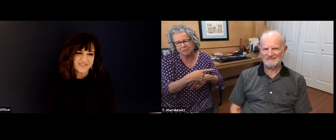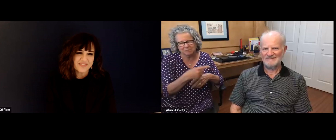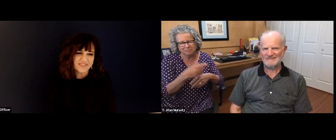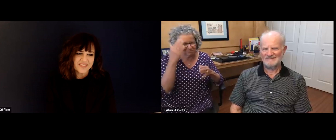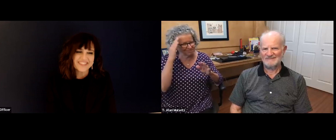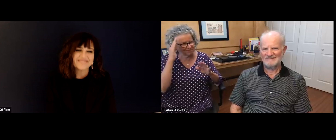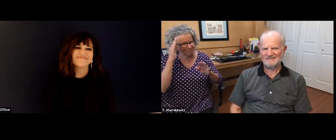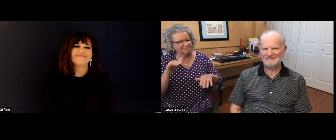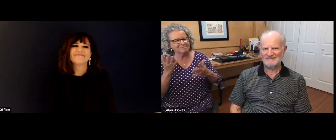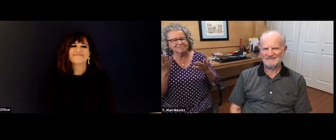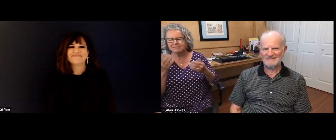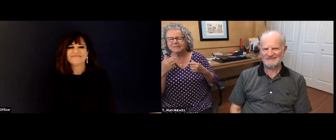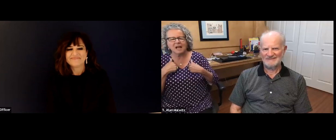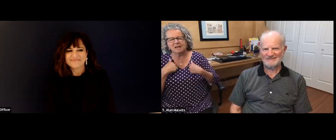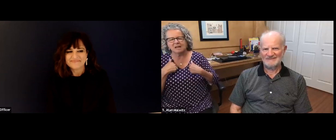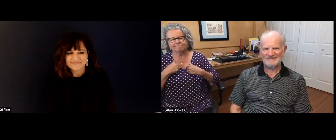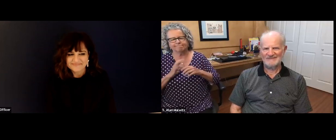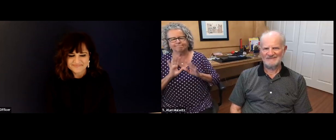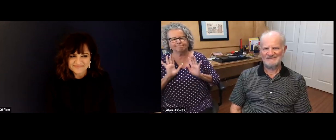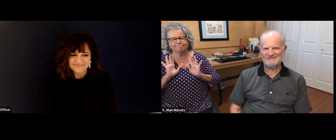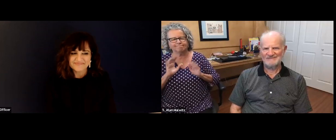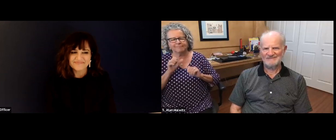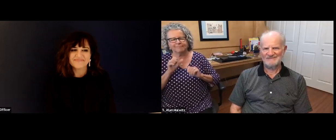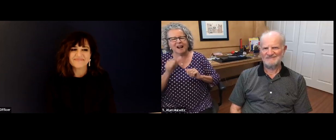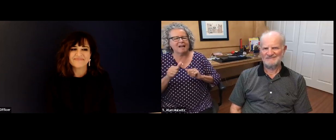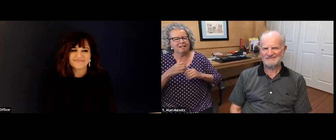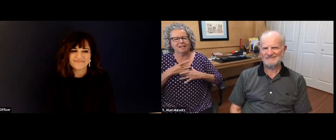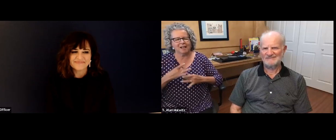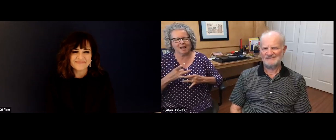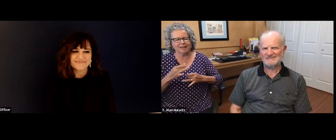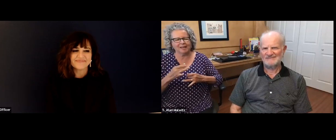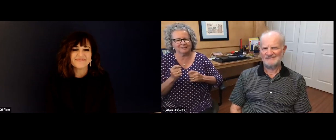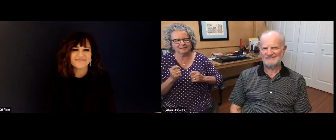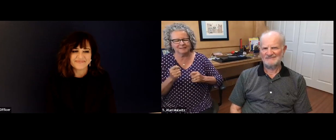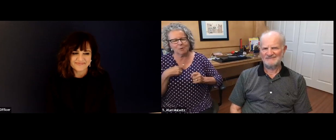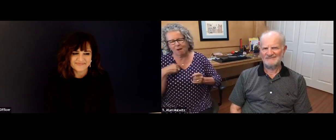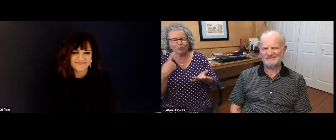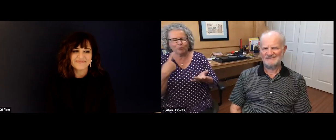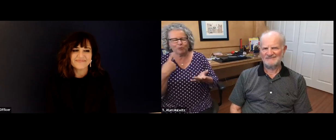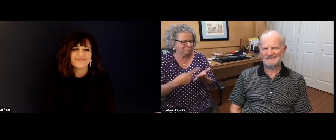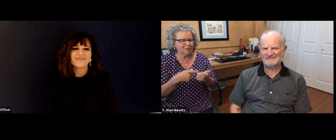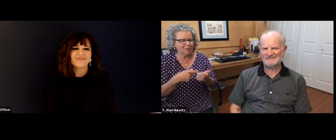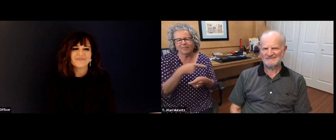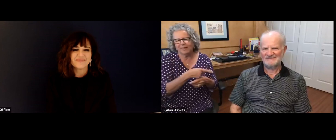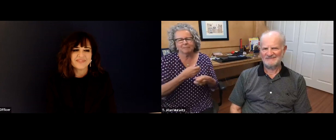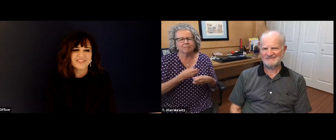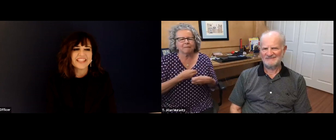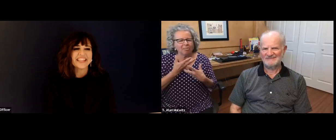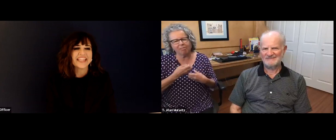Gallaudet. You know, people have their feelings about that. But,